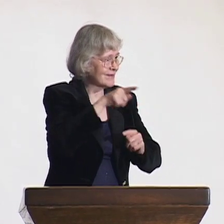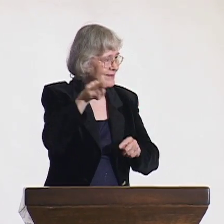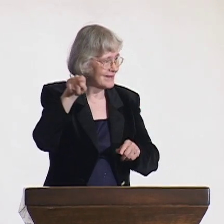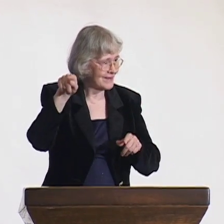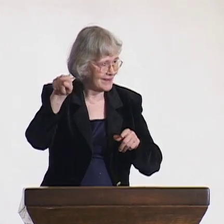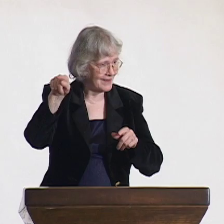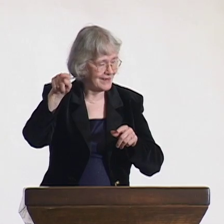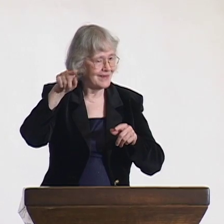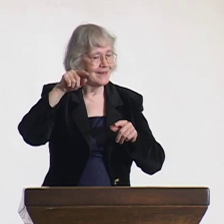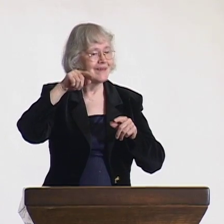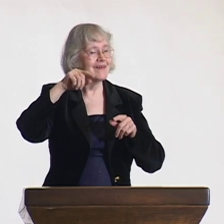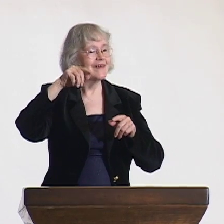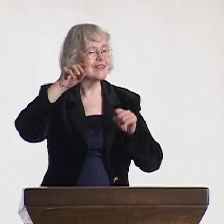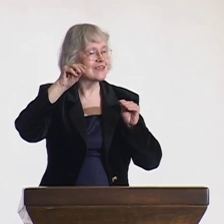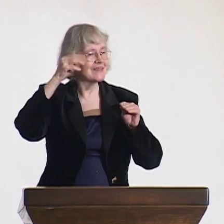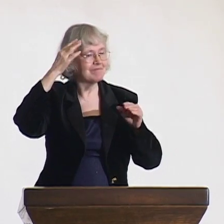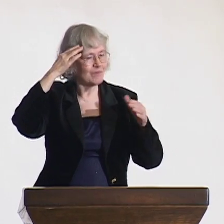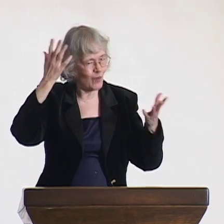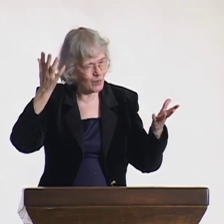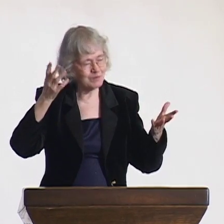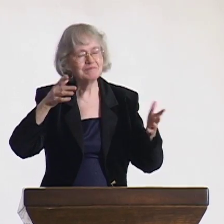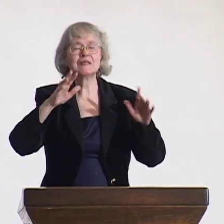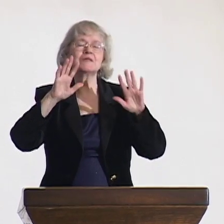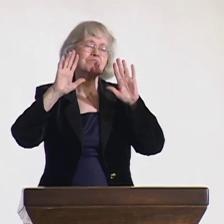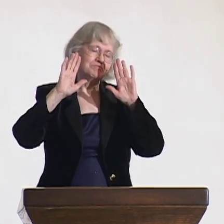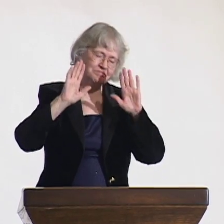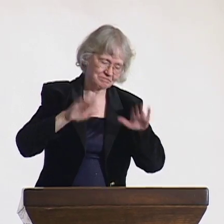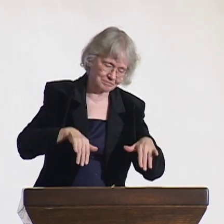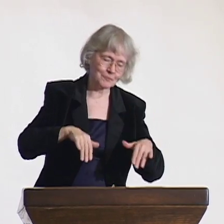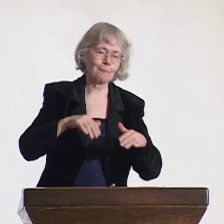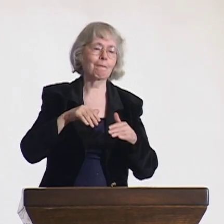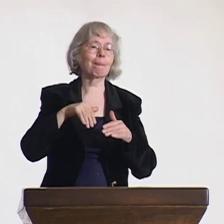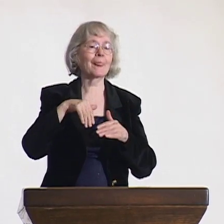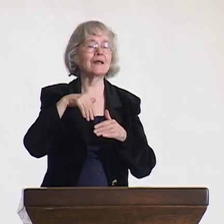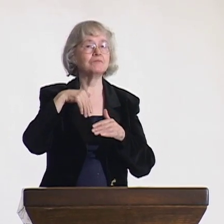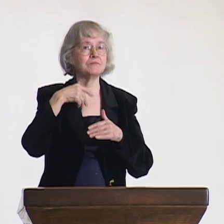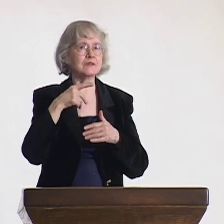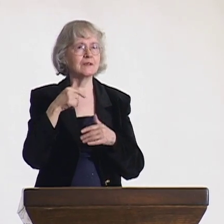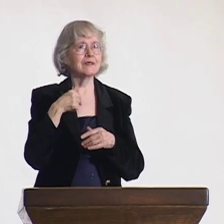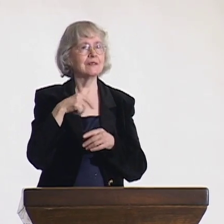Now, the purpose of this story is to say, my identity as a deaf woman grew